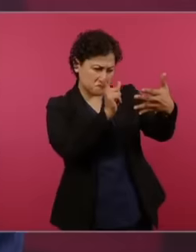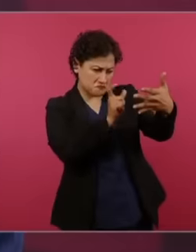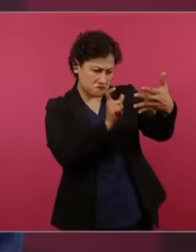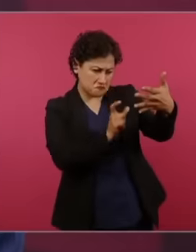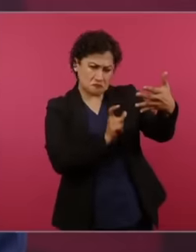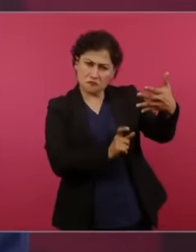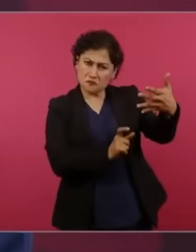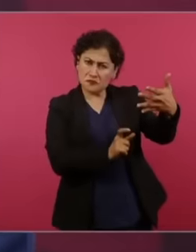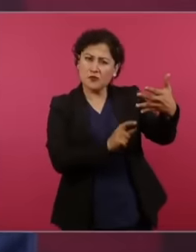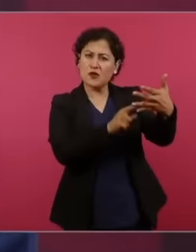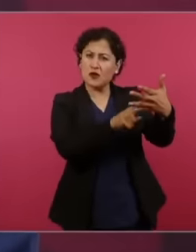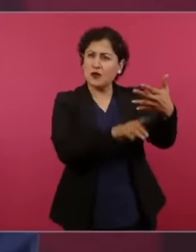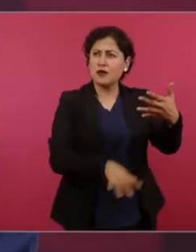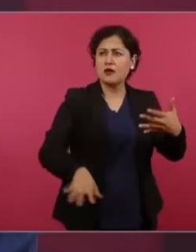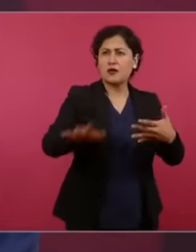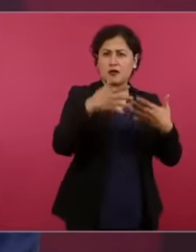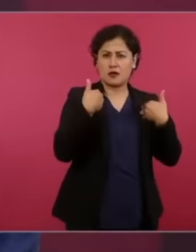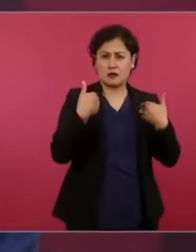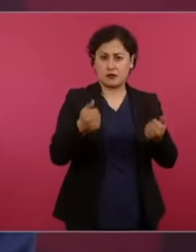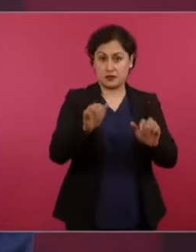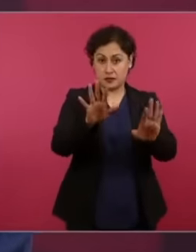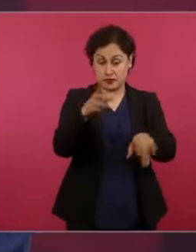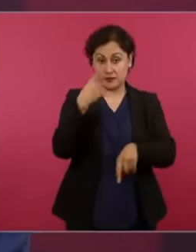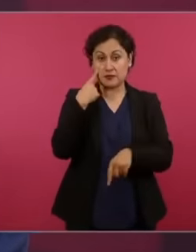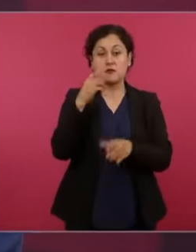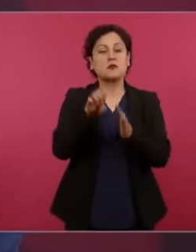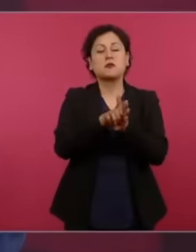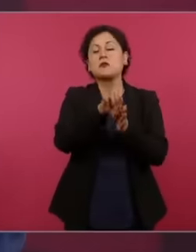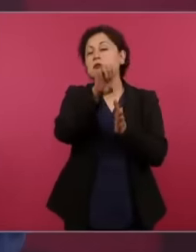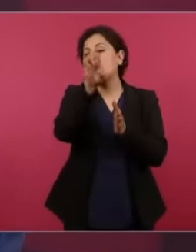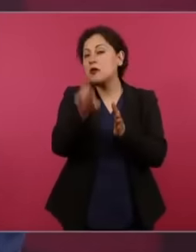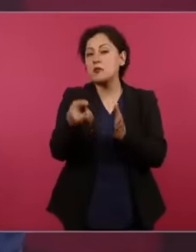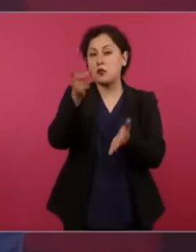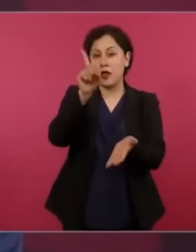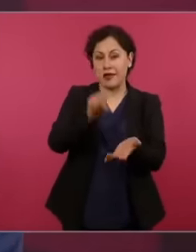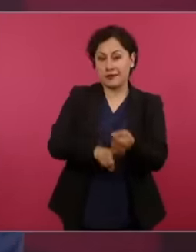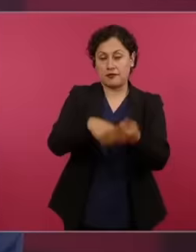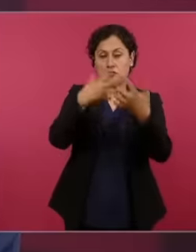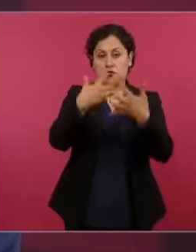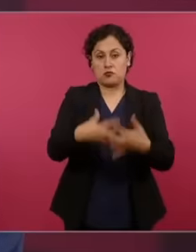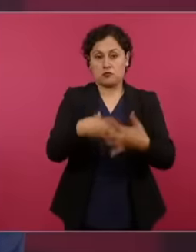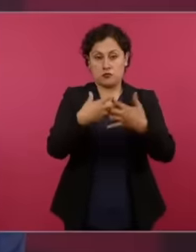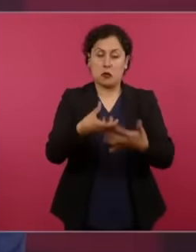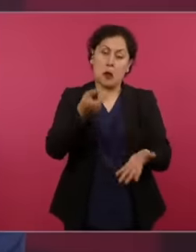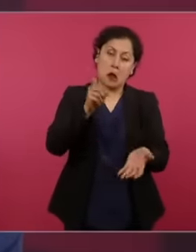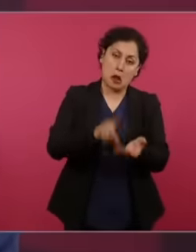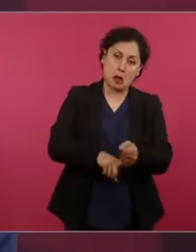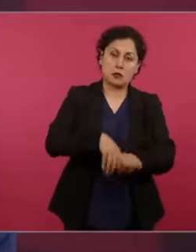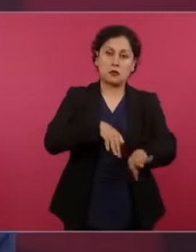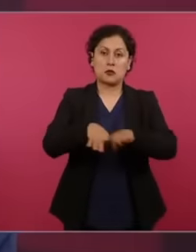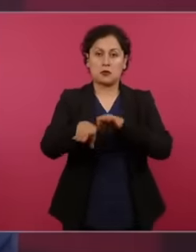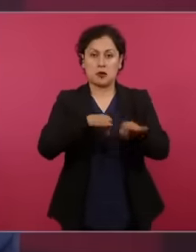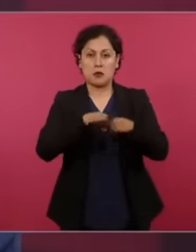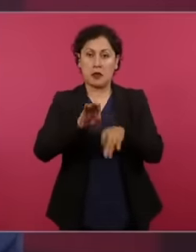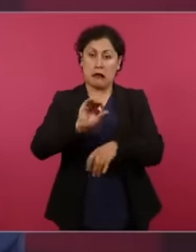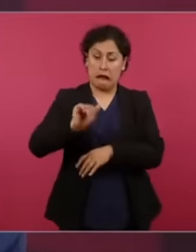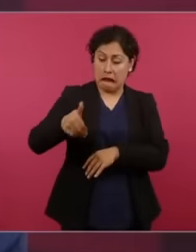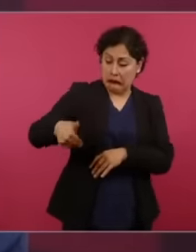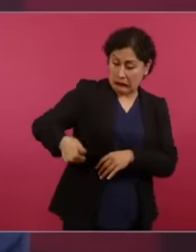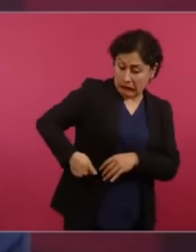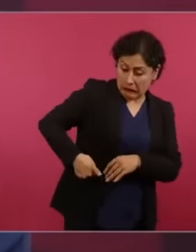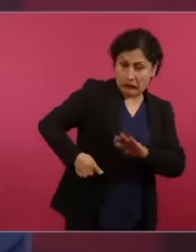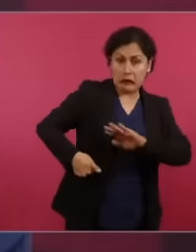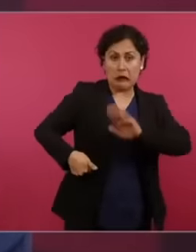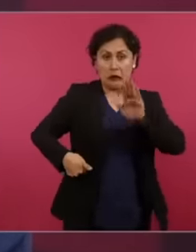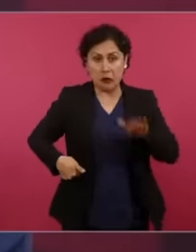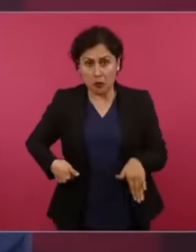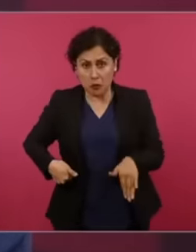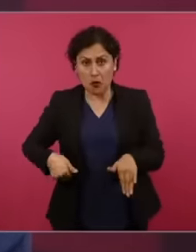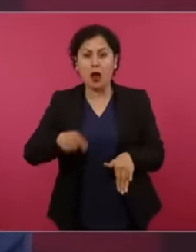yes. It's a work accident. You have the right to that or you had the right to all of that, not anymore,